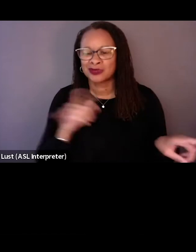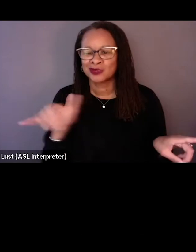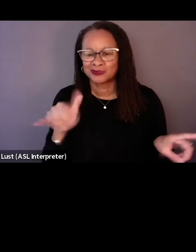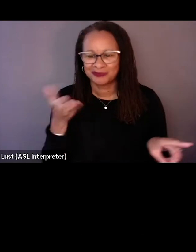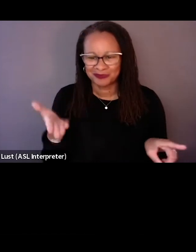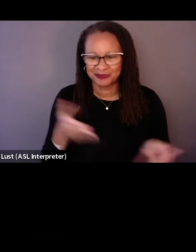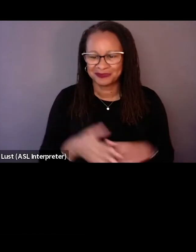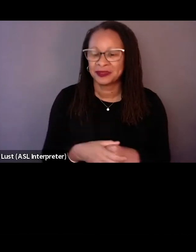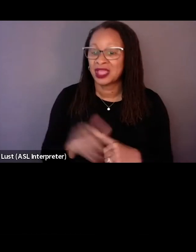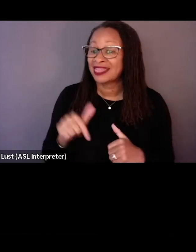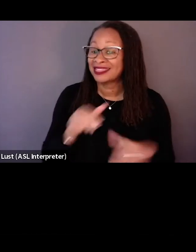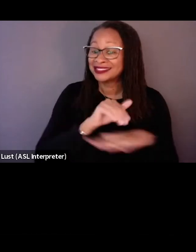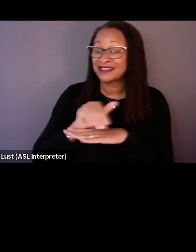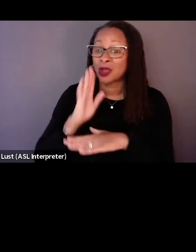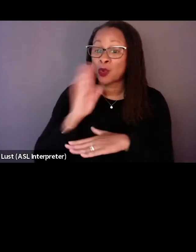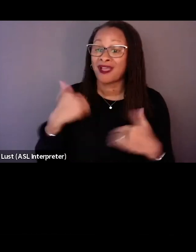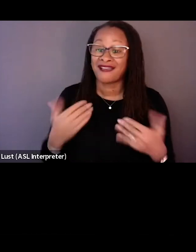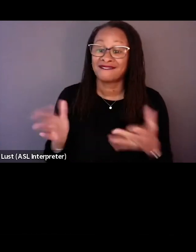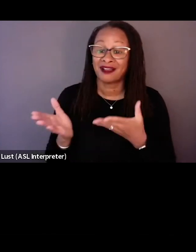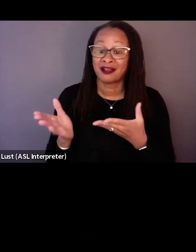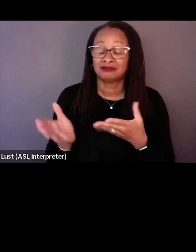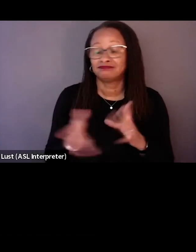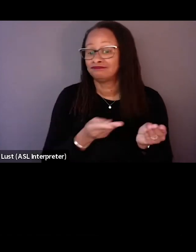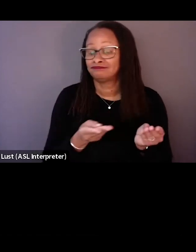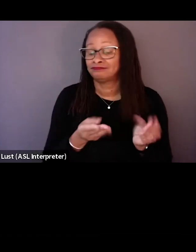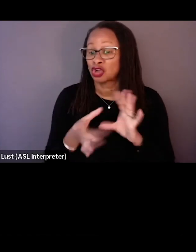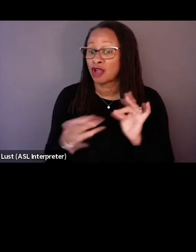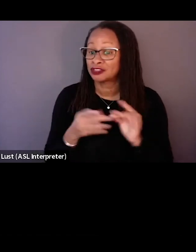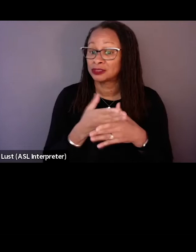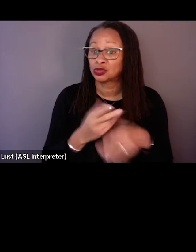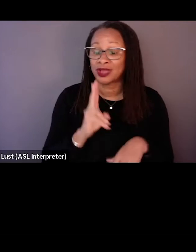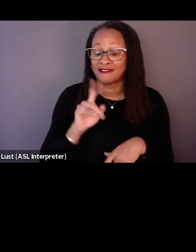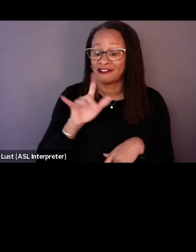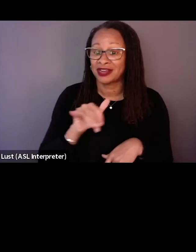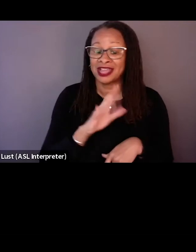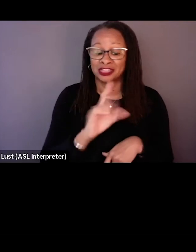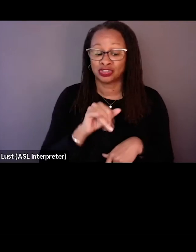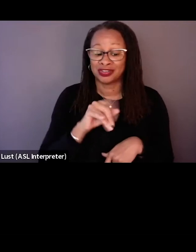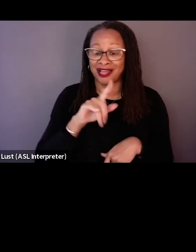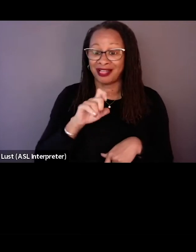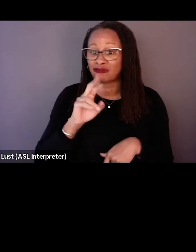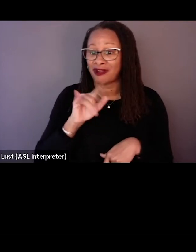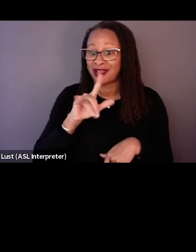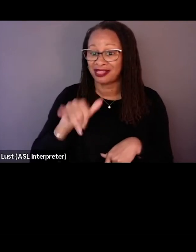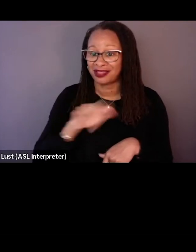This evening, we'll be having a conversation between Variety's Janelle Riley and director Ryan White